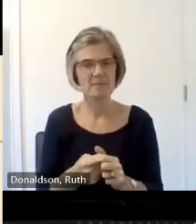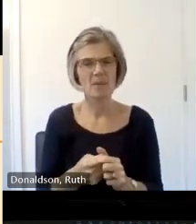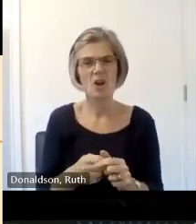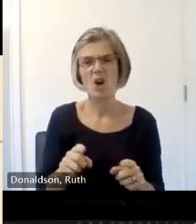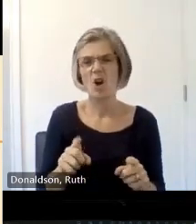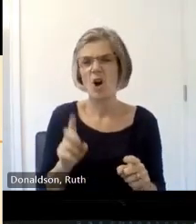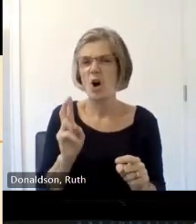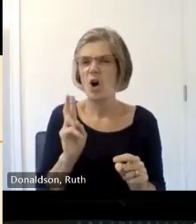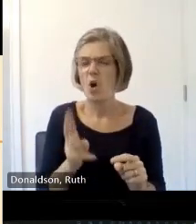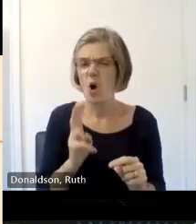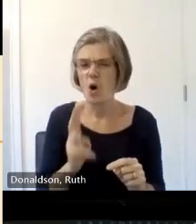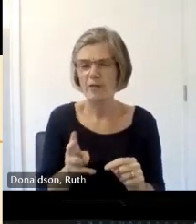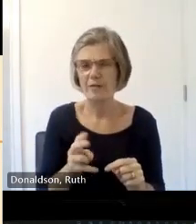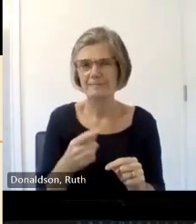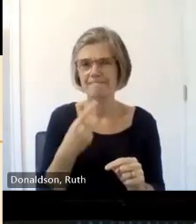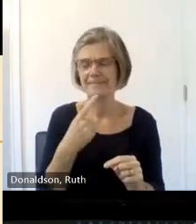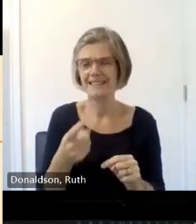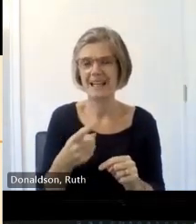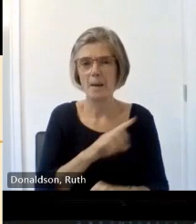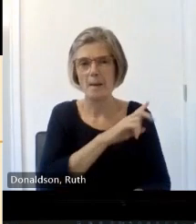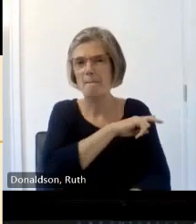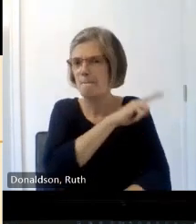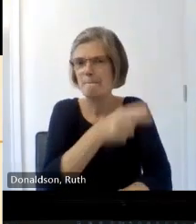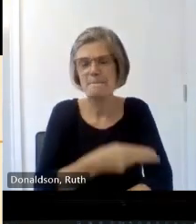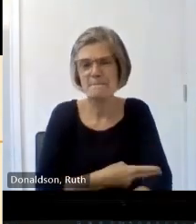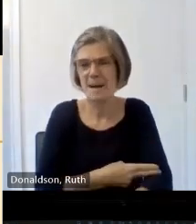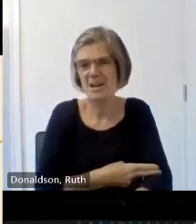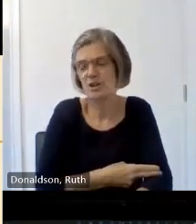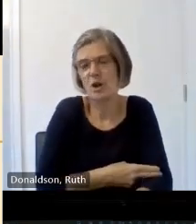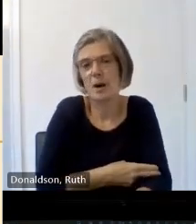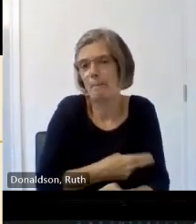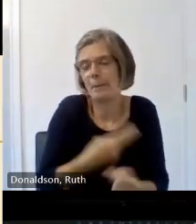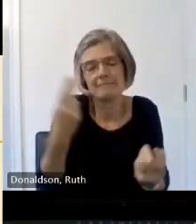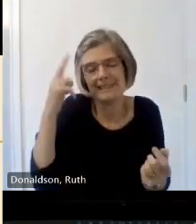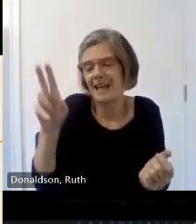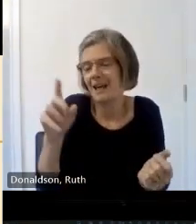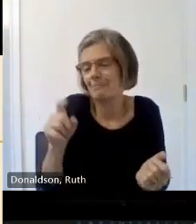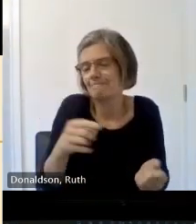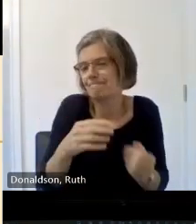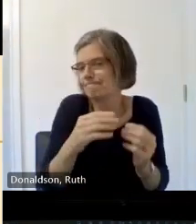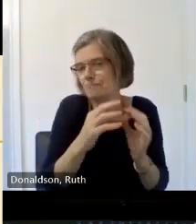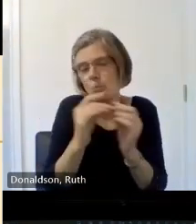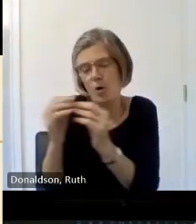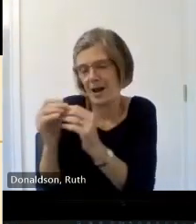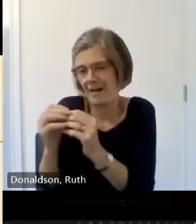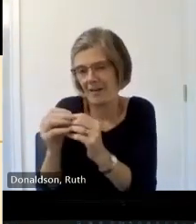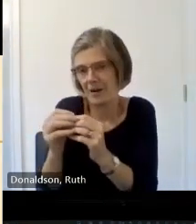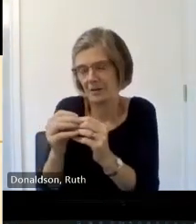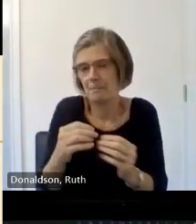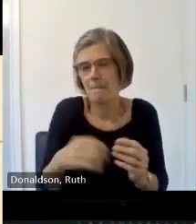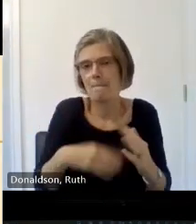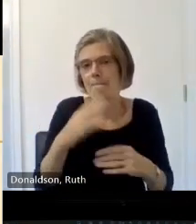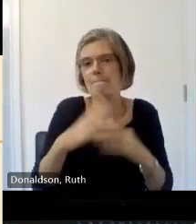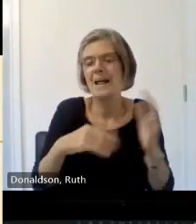or Lord SEL built sorry Bishop SEL built the built the cathedral and Lord so and so bu the castle and